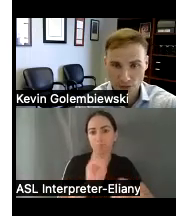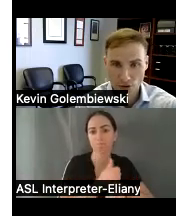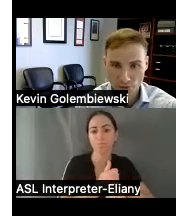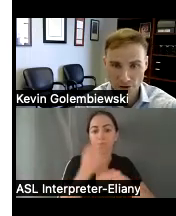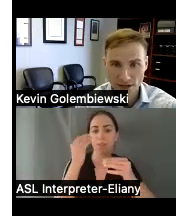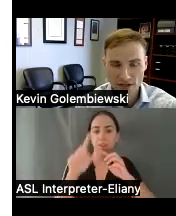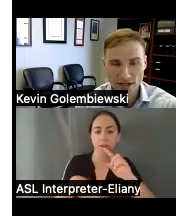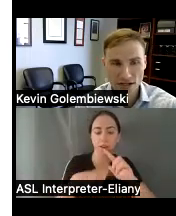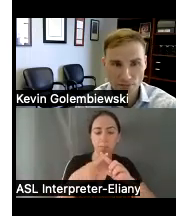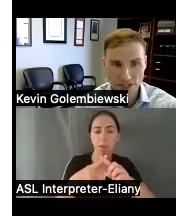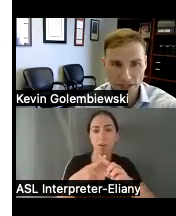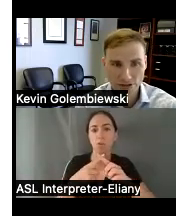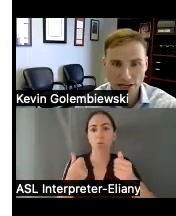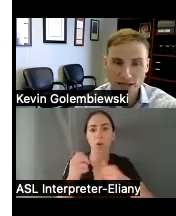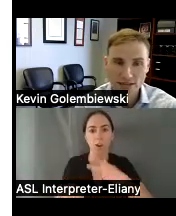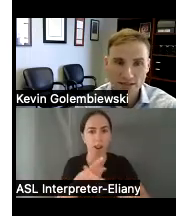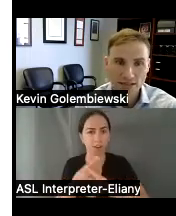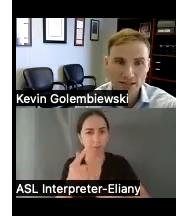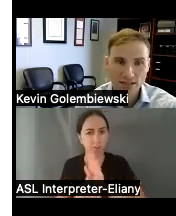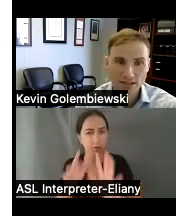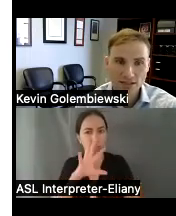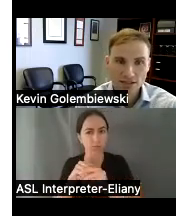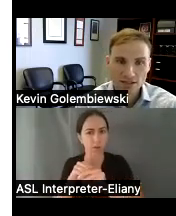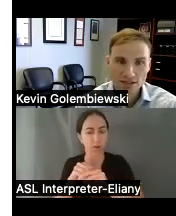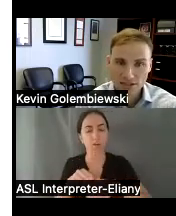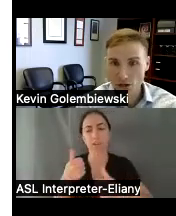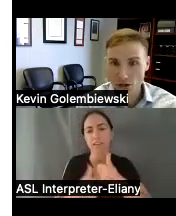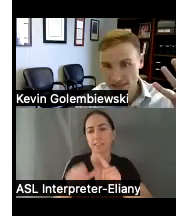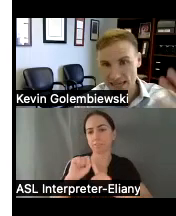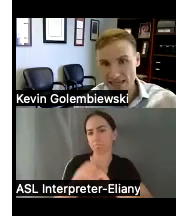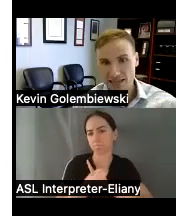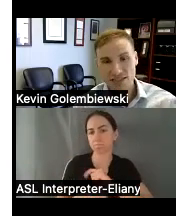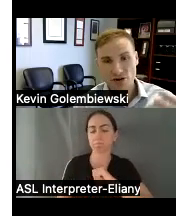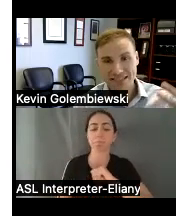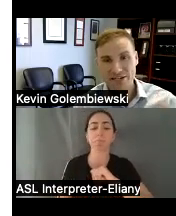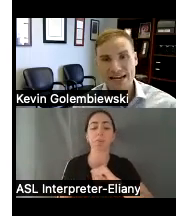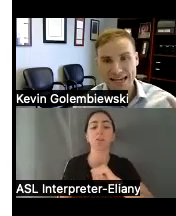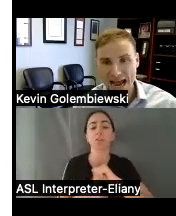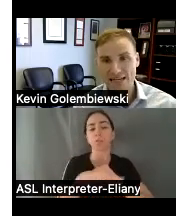be appropriate in a particular case and so these case election criteria kind of guide